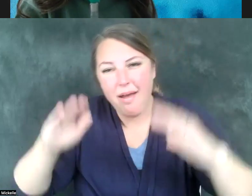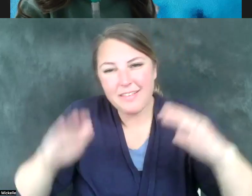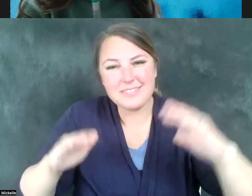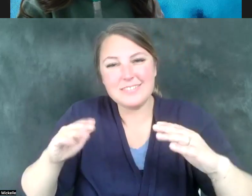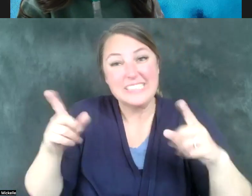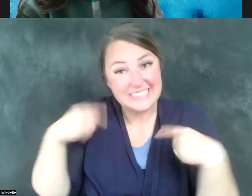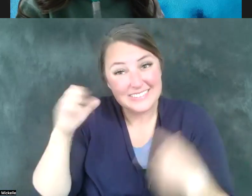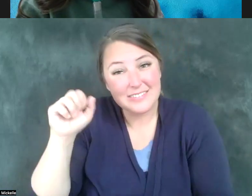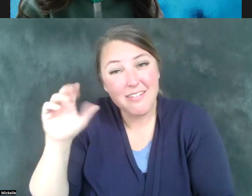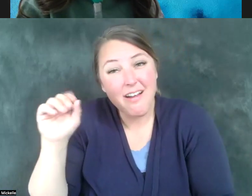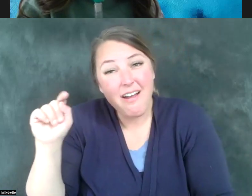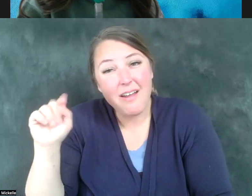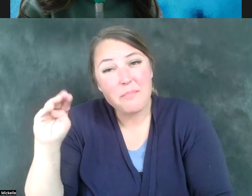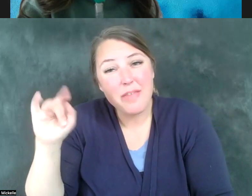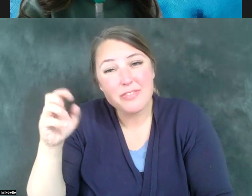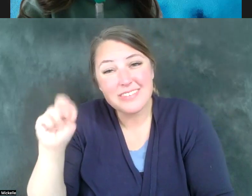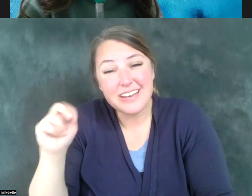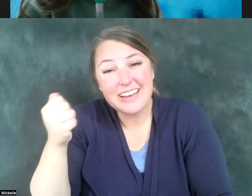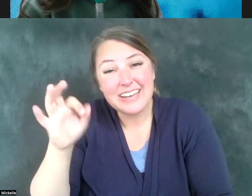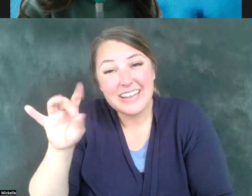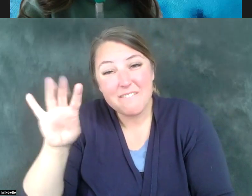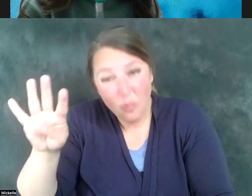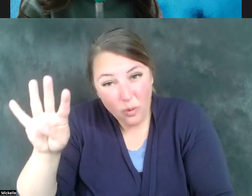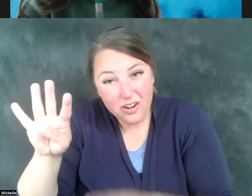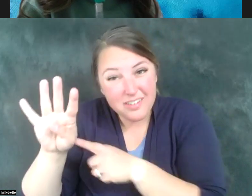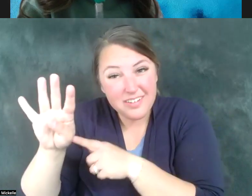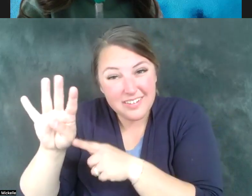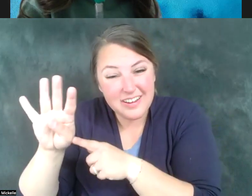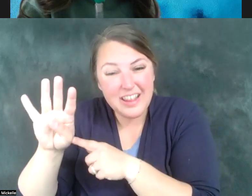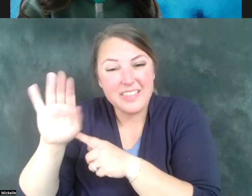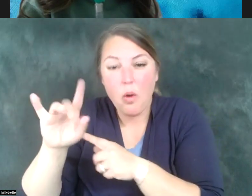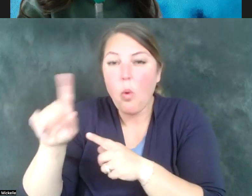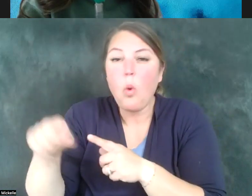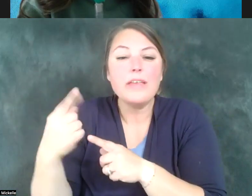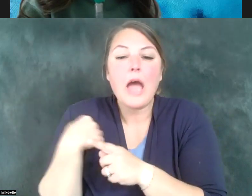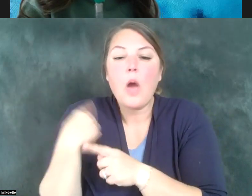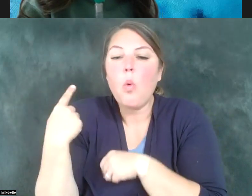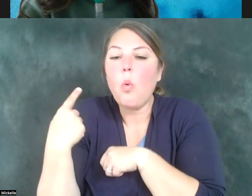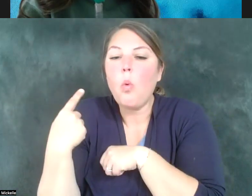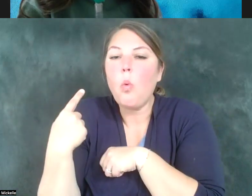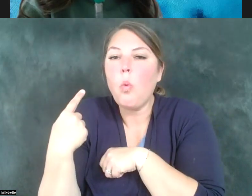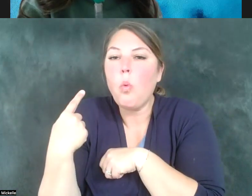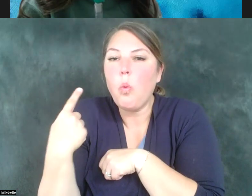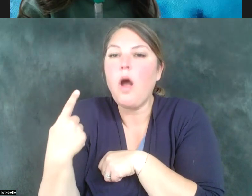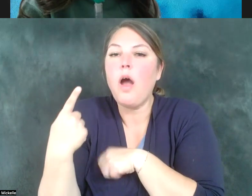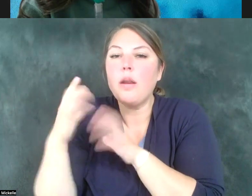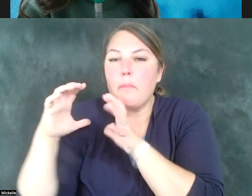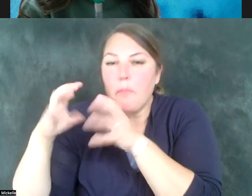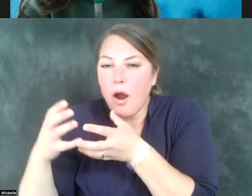governor in 1984, we've only had one party control of both the legislature and the governor's office. We can do so much